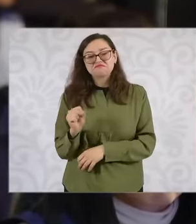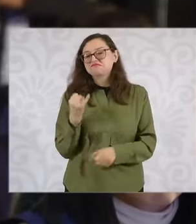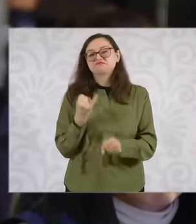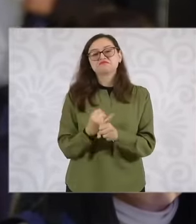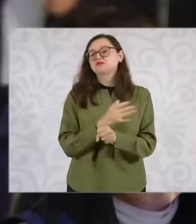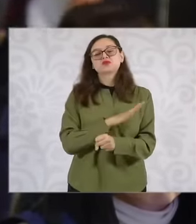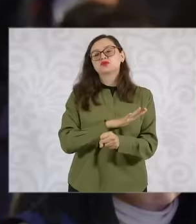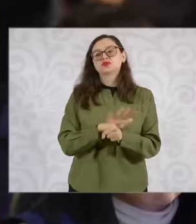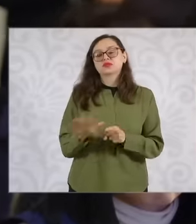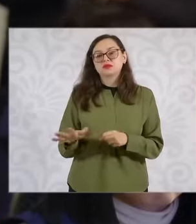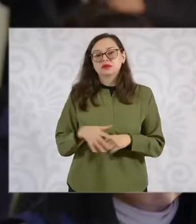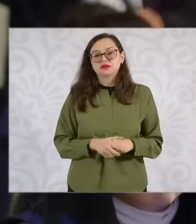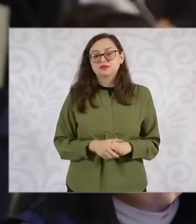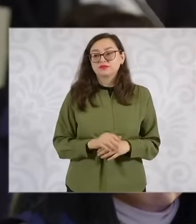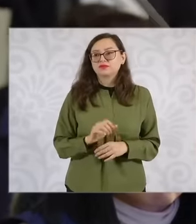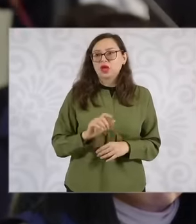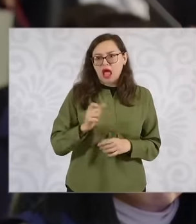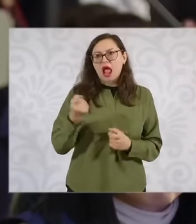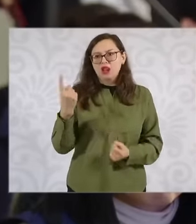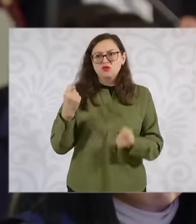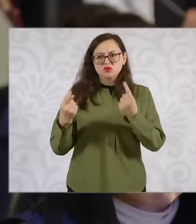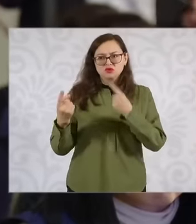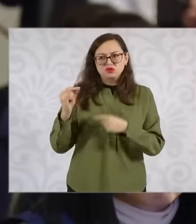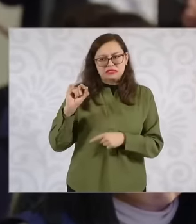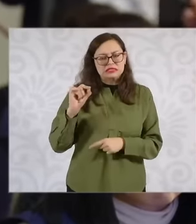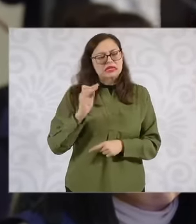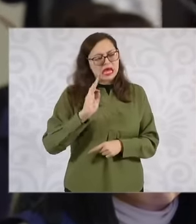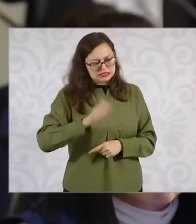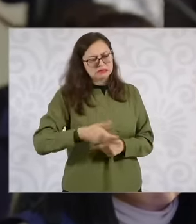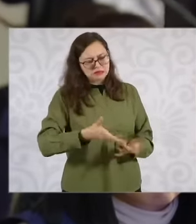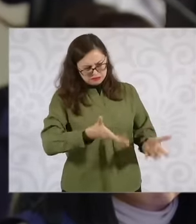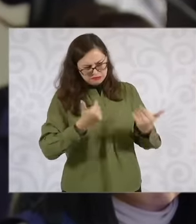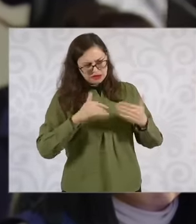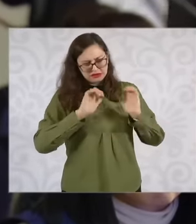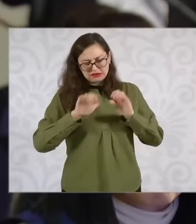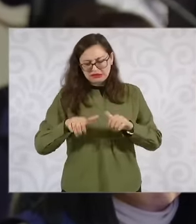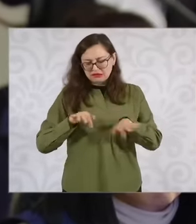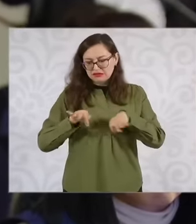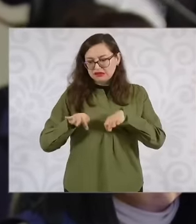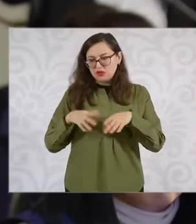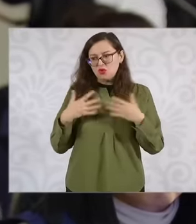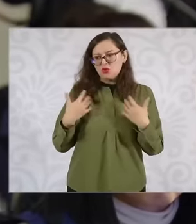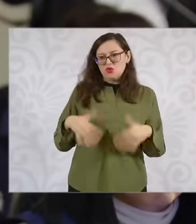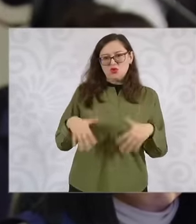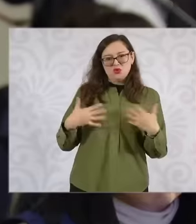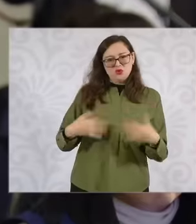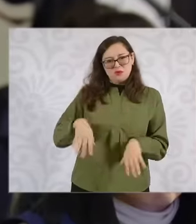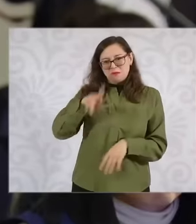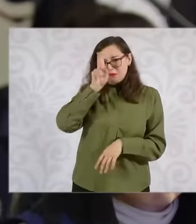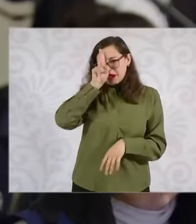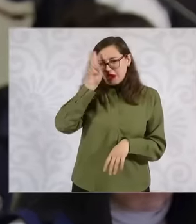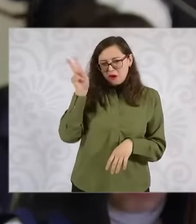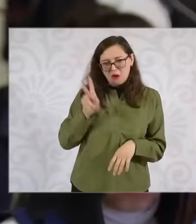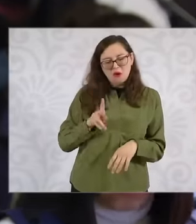they accept it is very precarious or there is no security or they are marginalized in many ways because eh Since